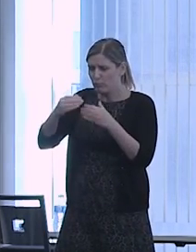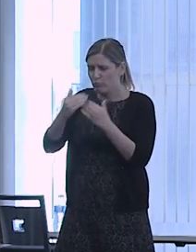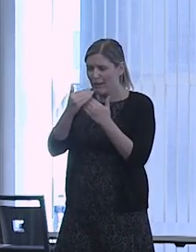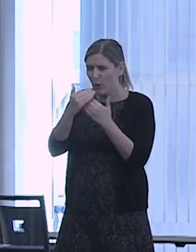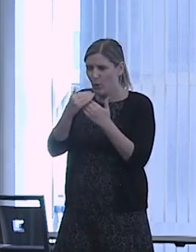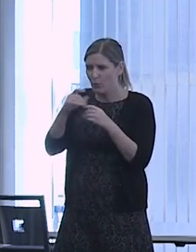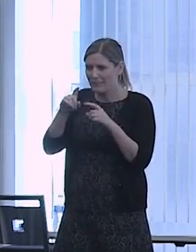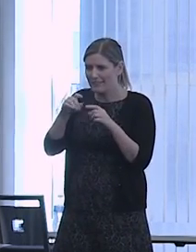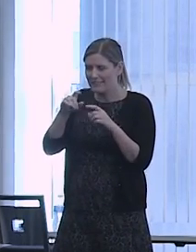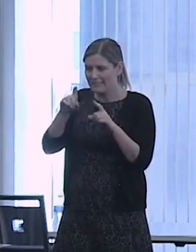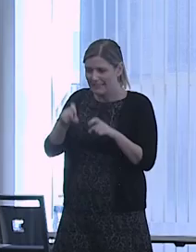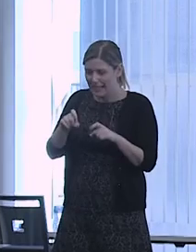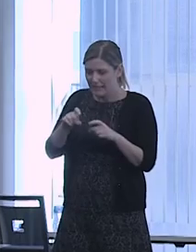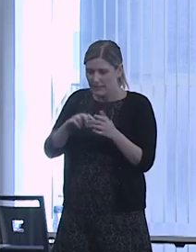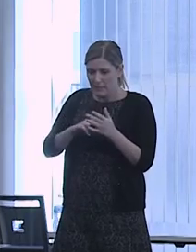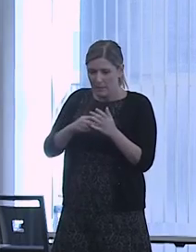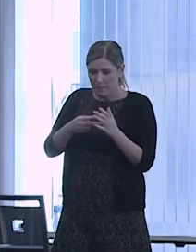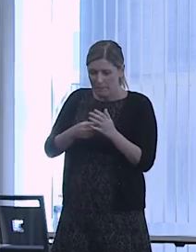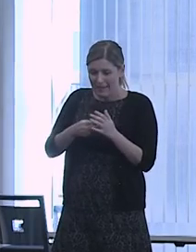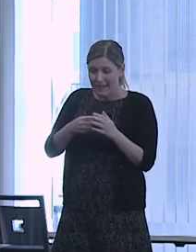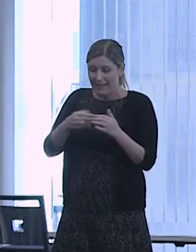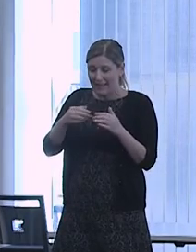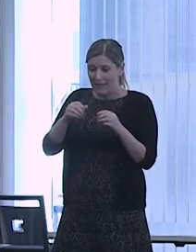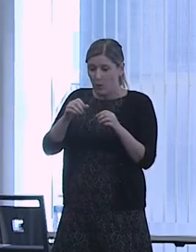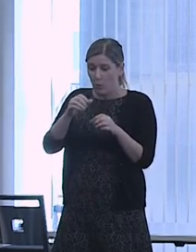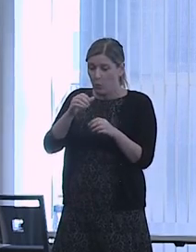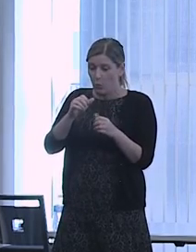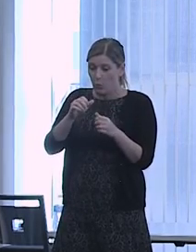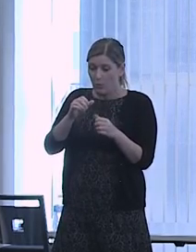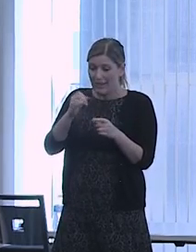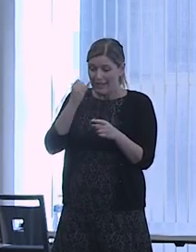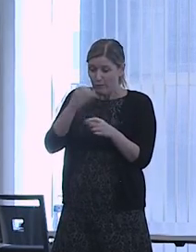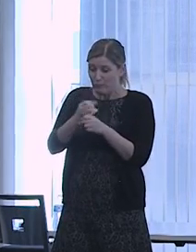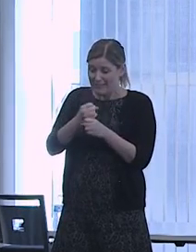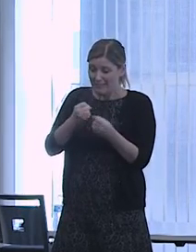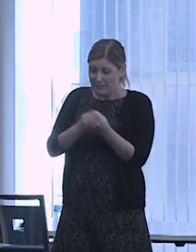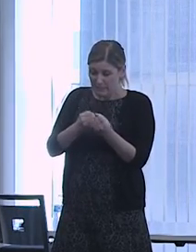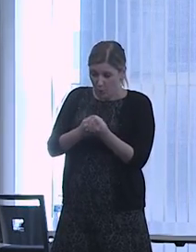with the support you're getting, can you walk downstairs or across your hall,